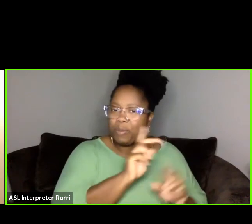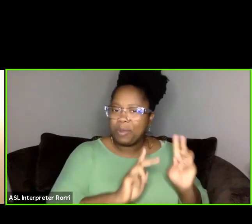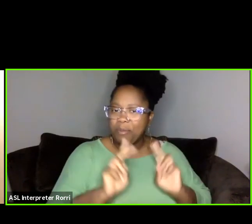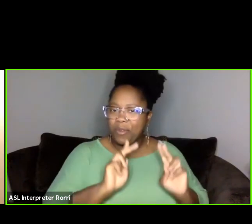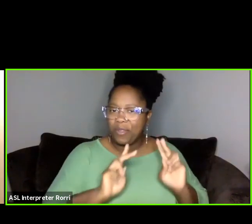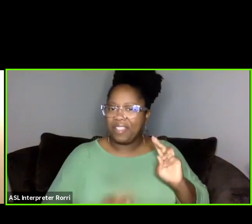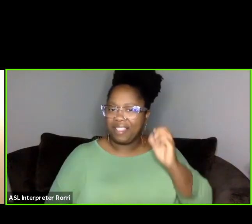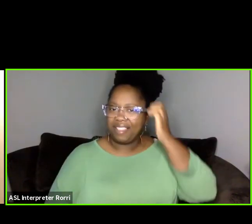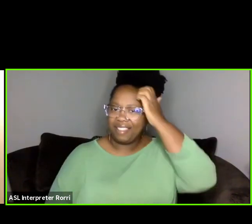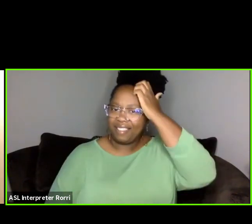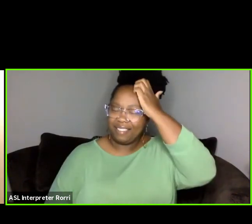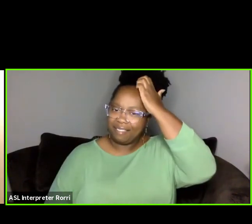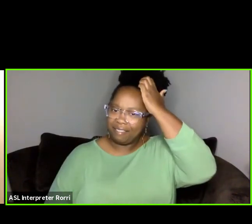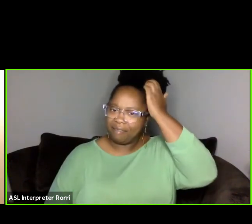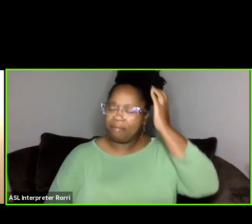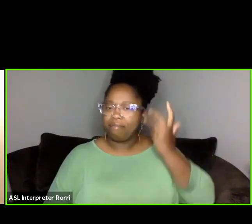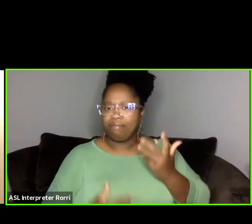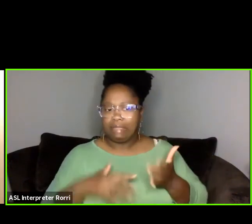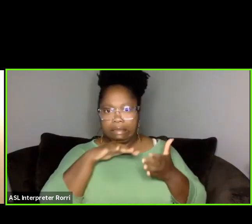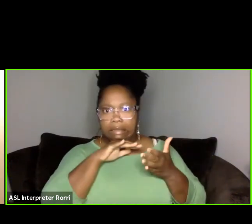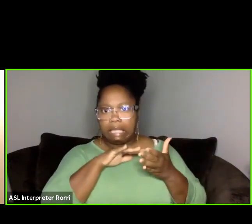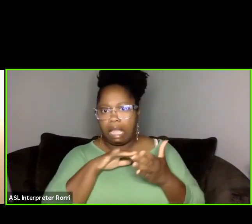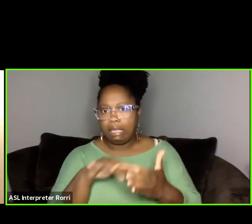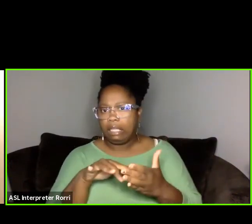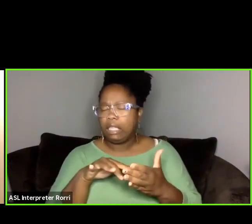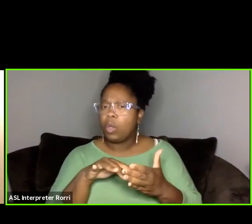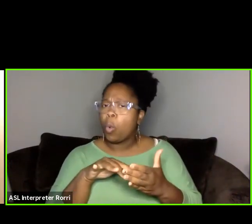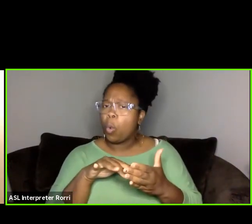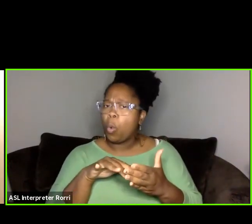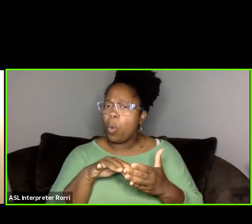You know, study. Study is really important.